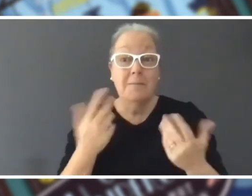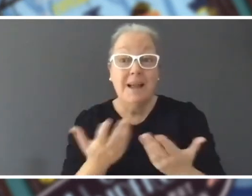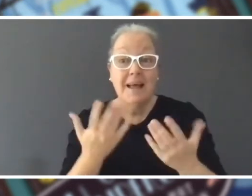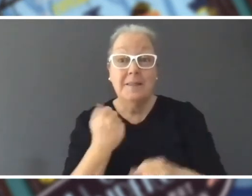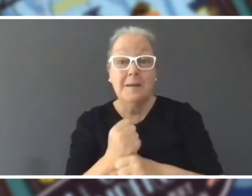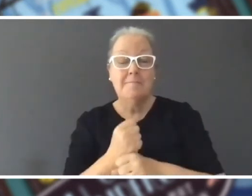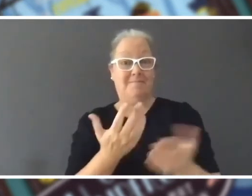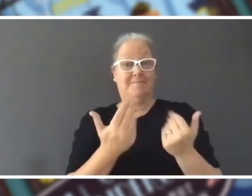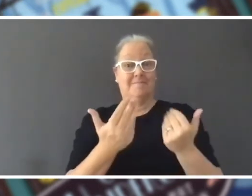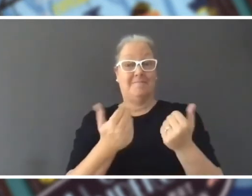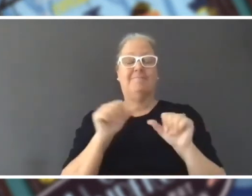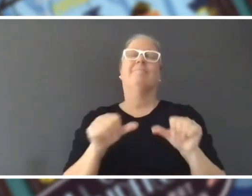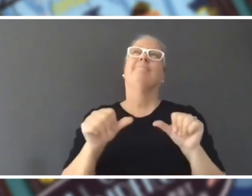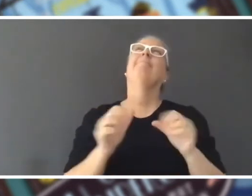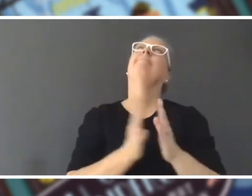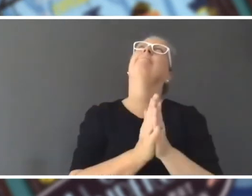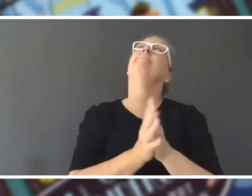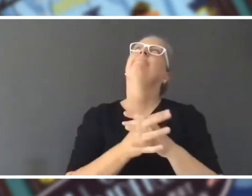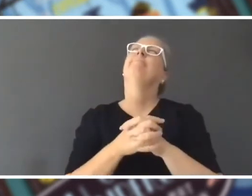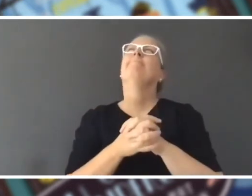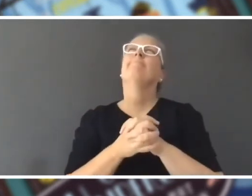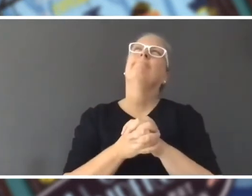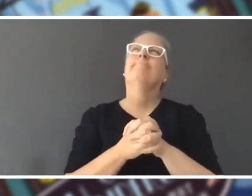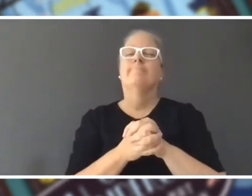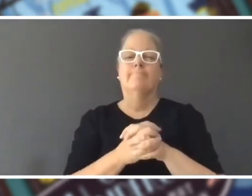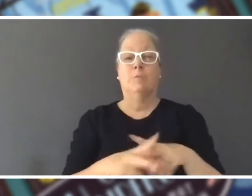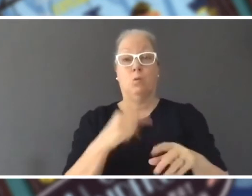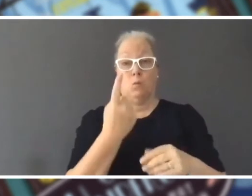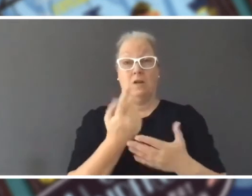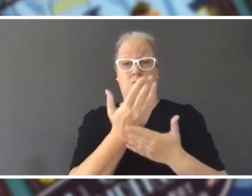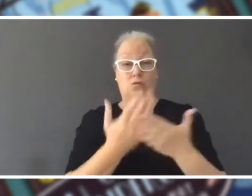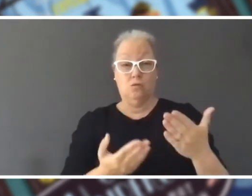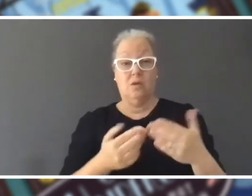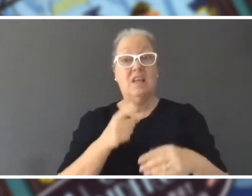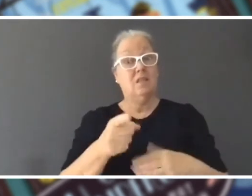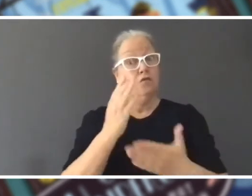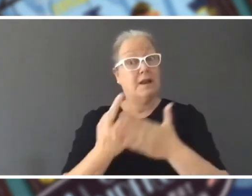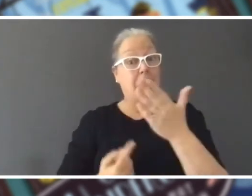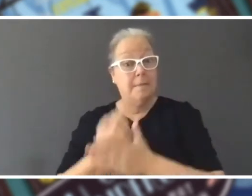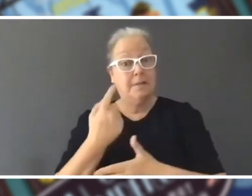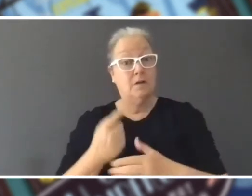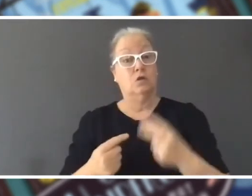Mat: Alright, I'll think of one. So, here's a story that really happened to me, two of the things that happened are real